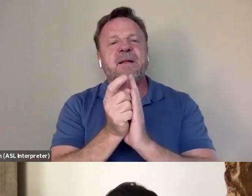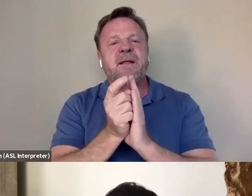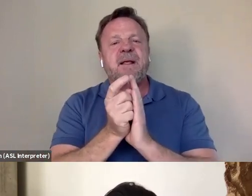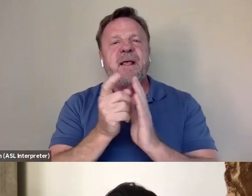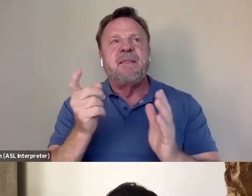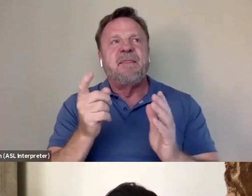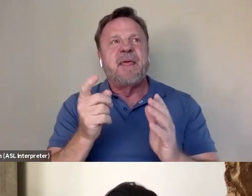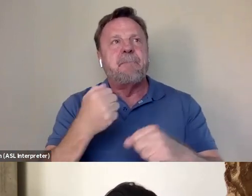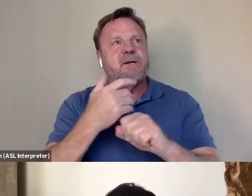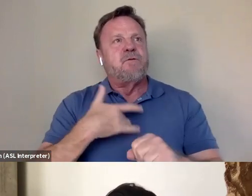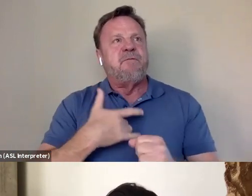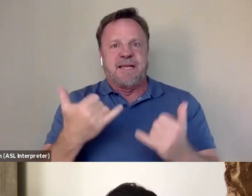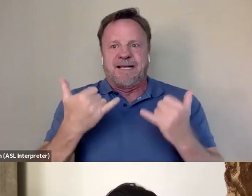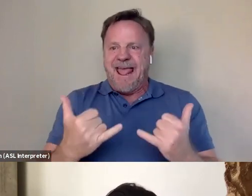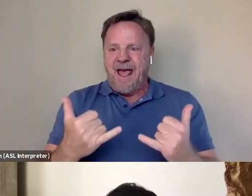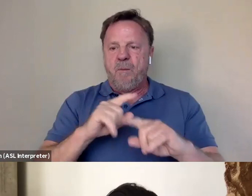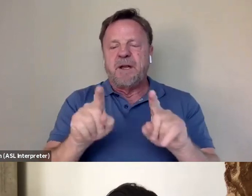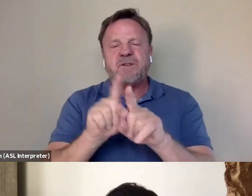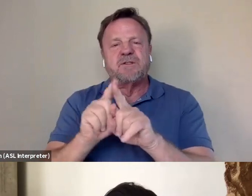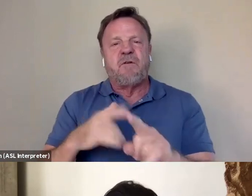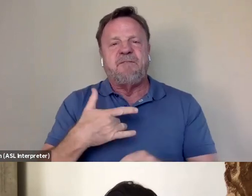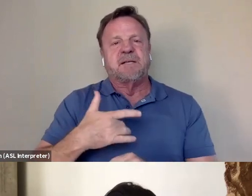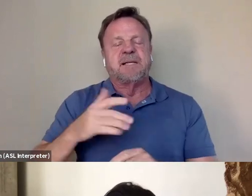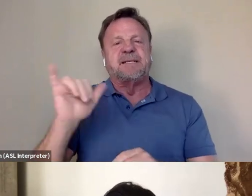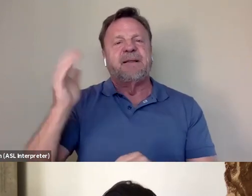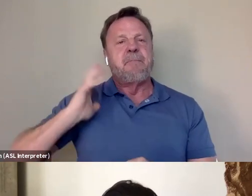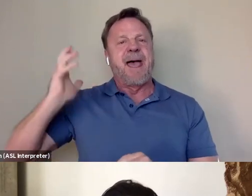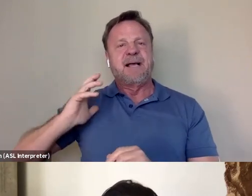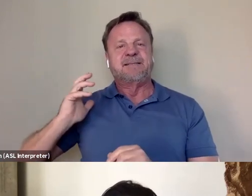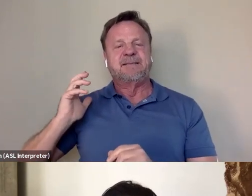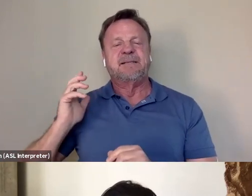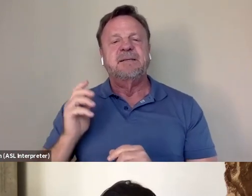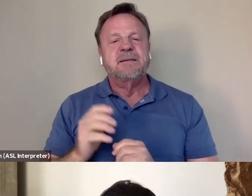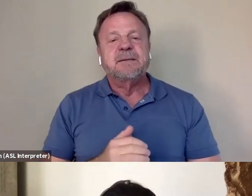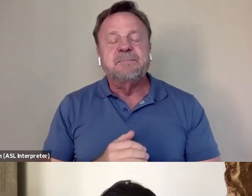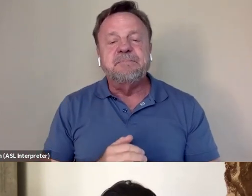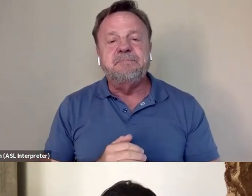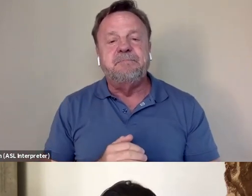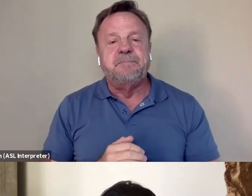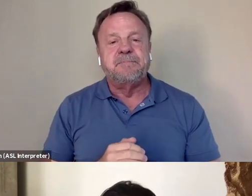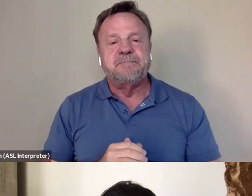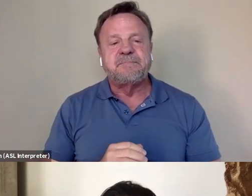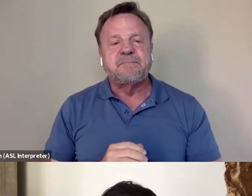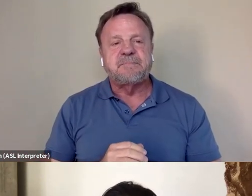but it's also kind of placed in the past. And I was pretty adamant